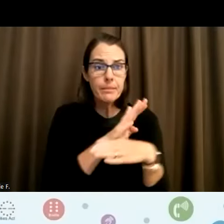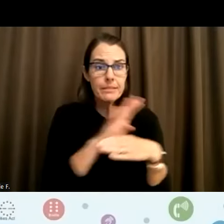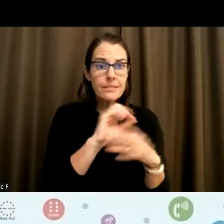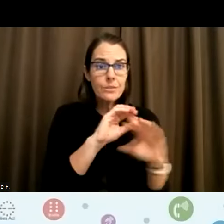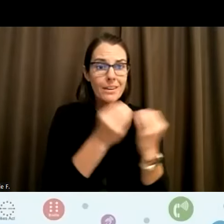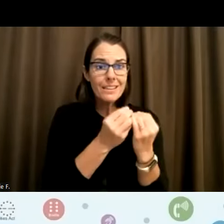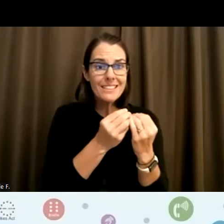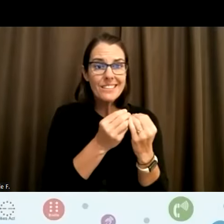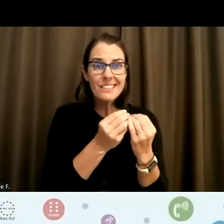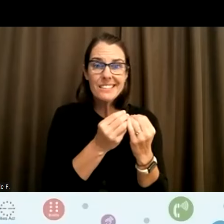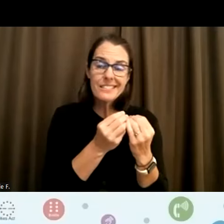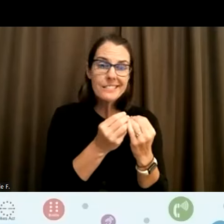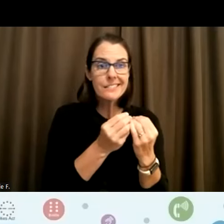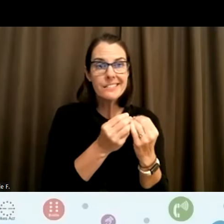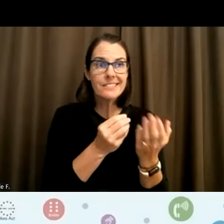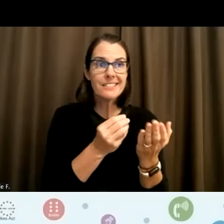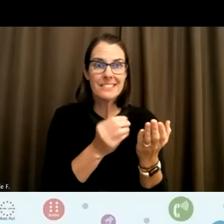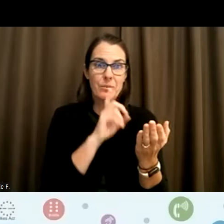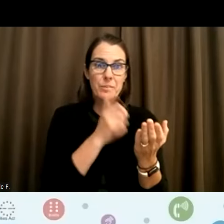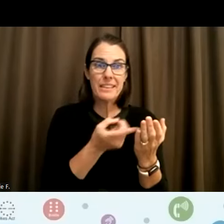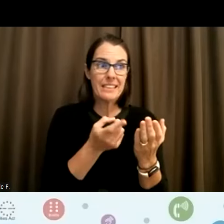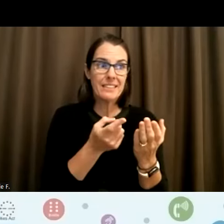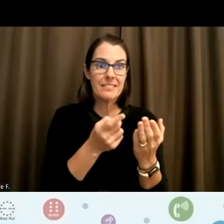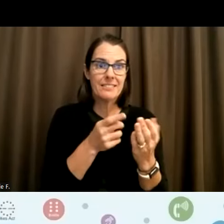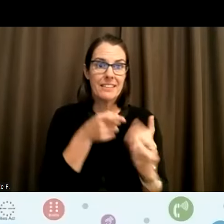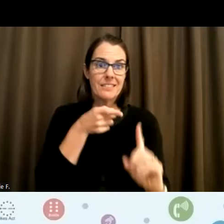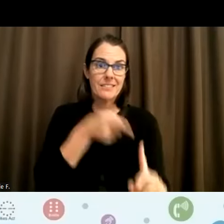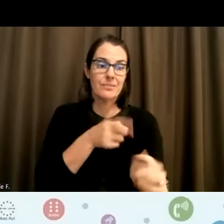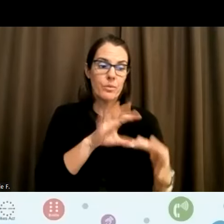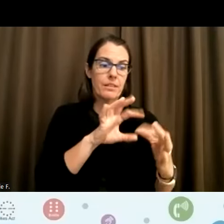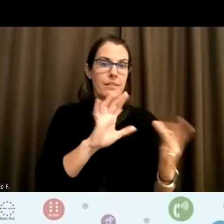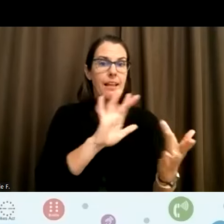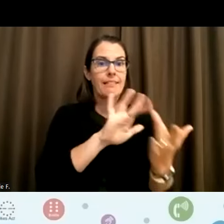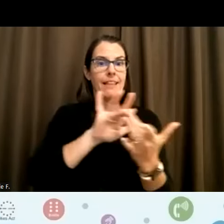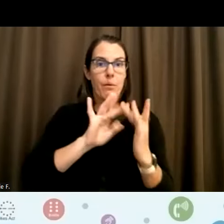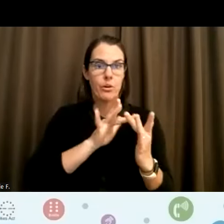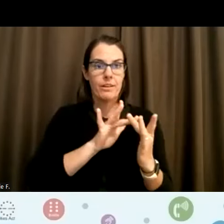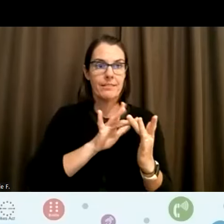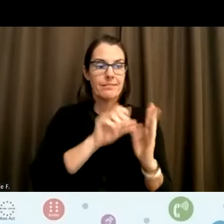and they have the network on state or or national levels to create some